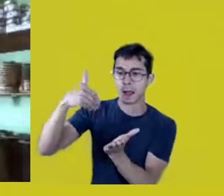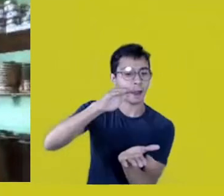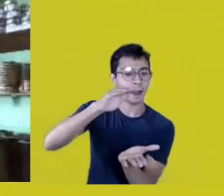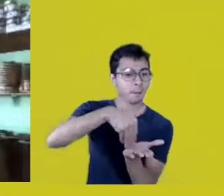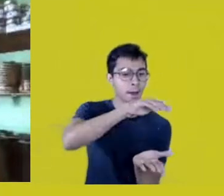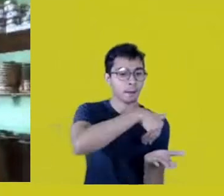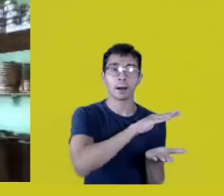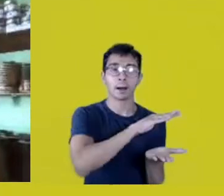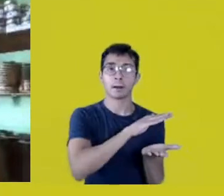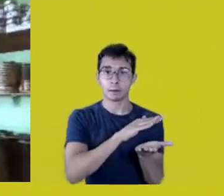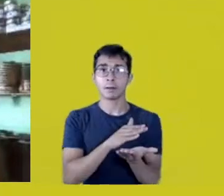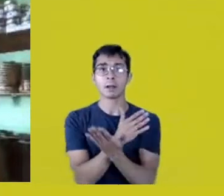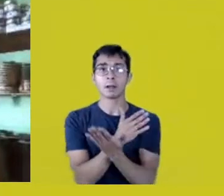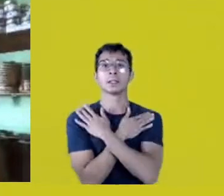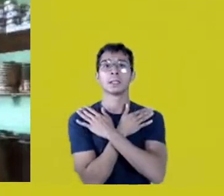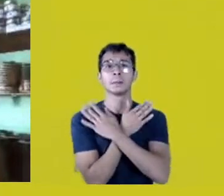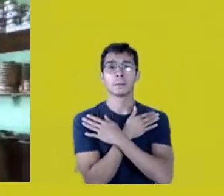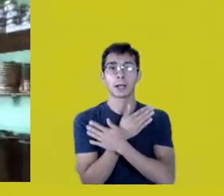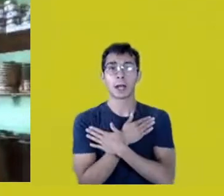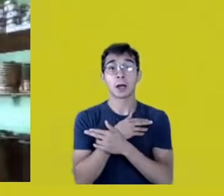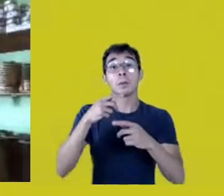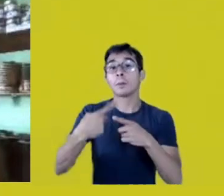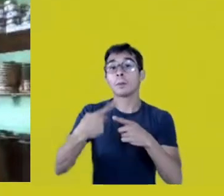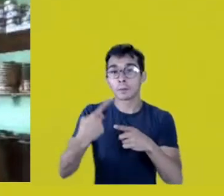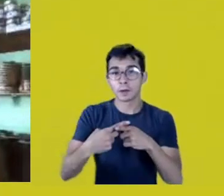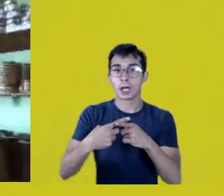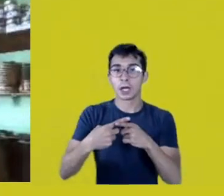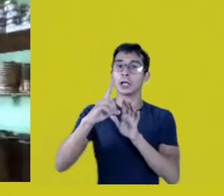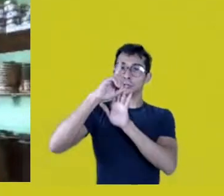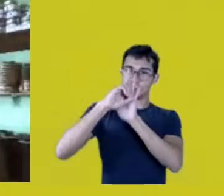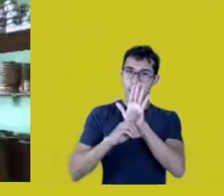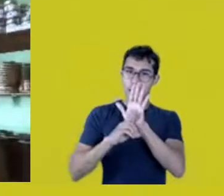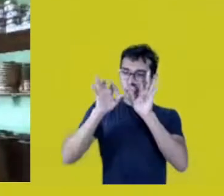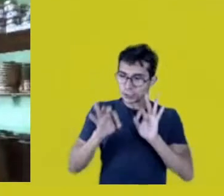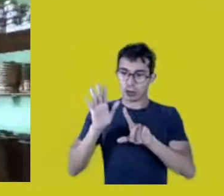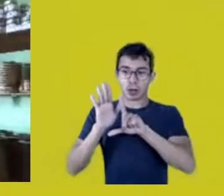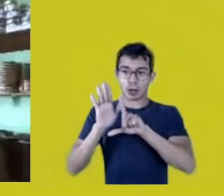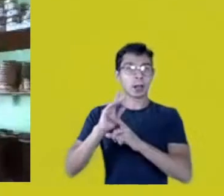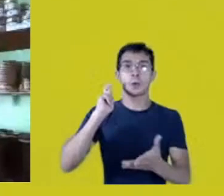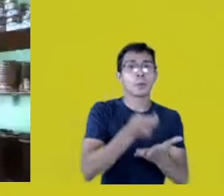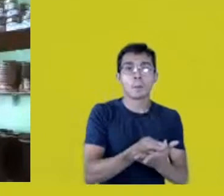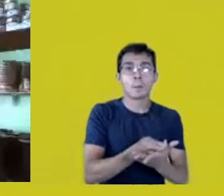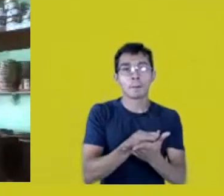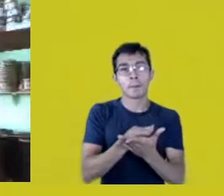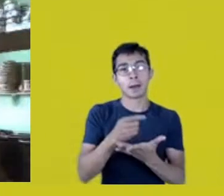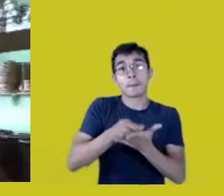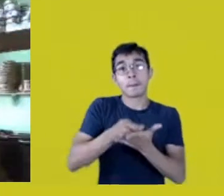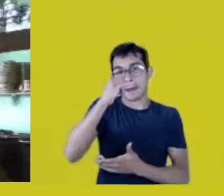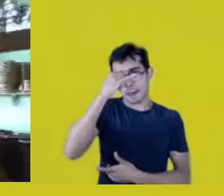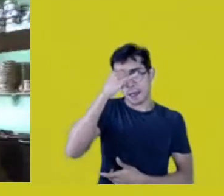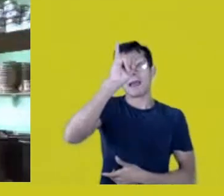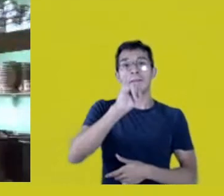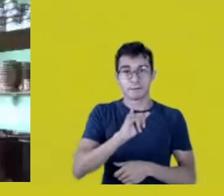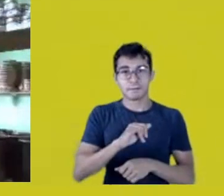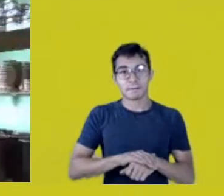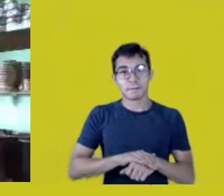to avoid paying for a right recognized by law, that as a vulnerable group, they should not work and get full pay.